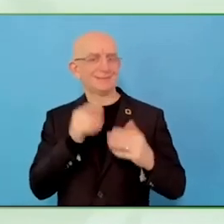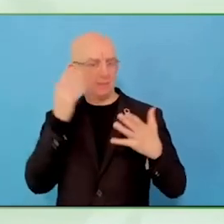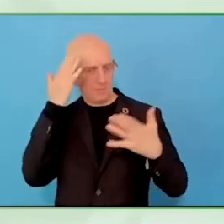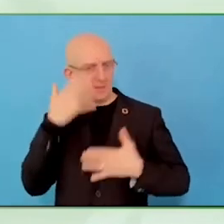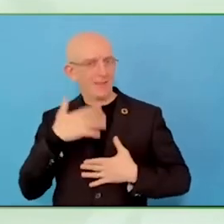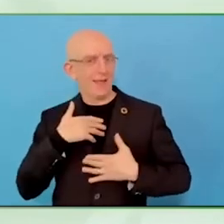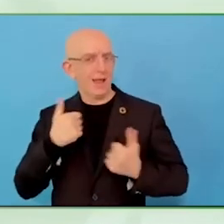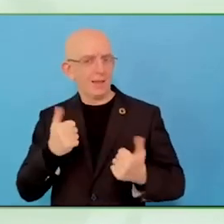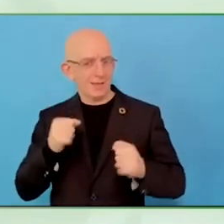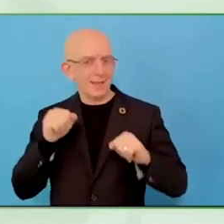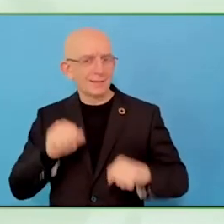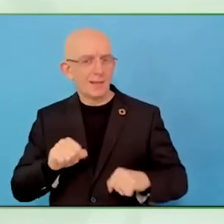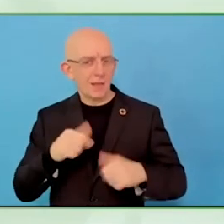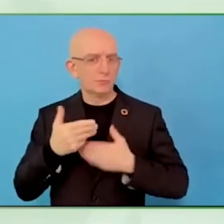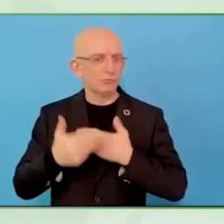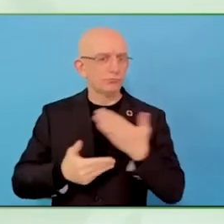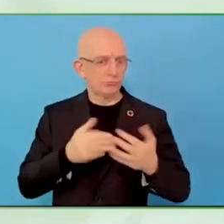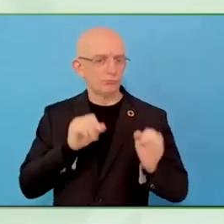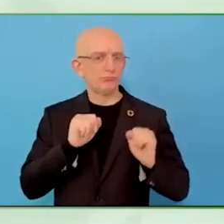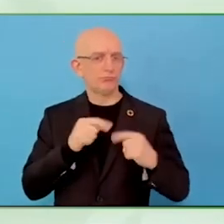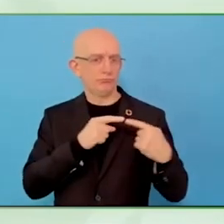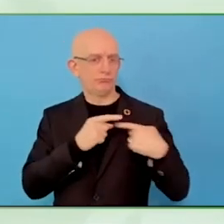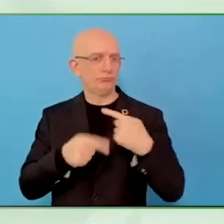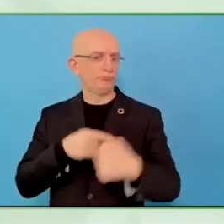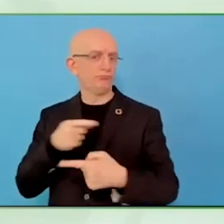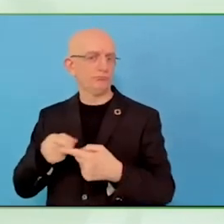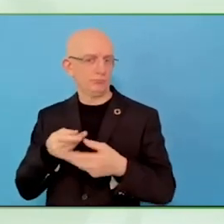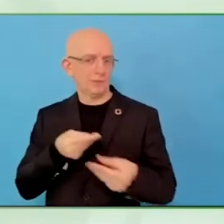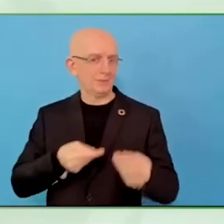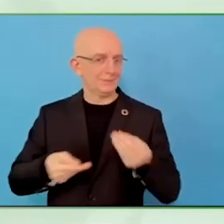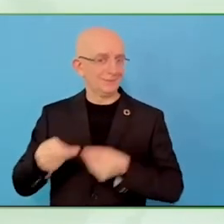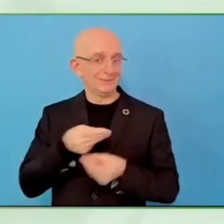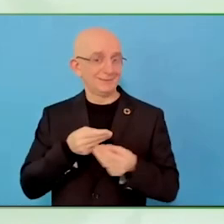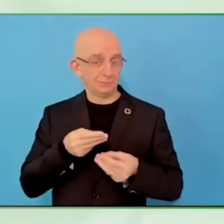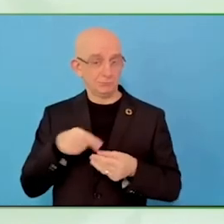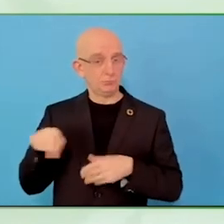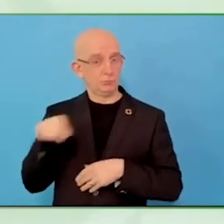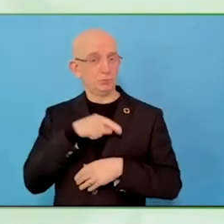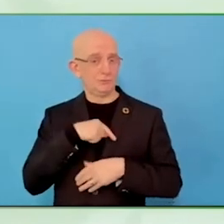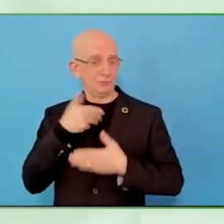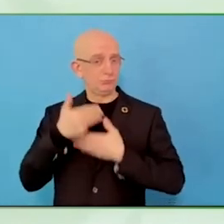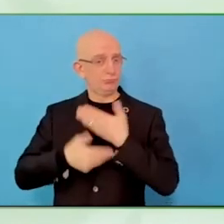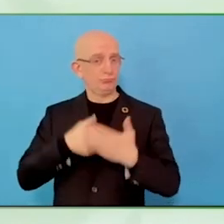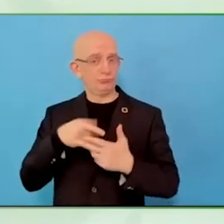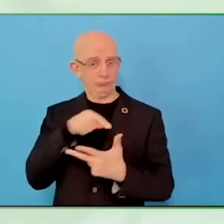They are not coming for mental health professionals, we have orientation on that.